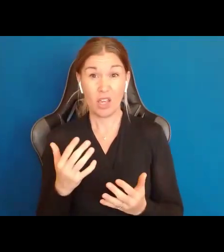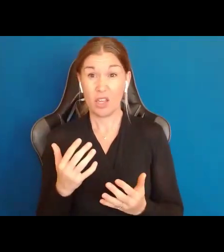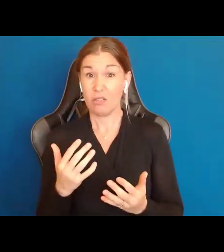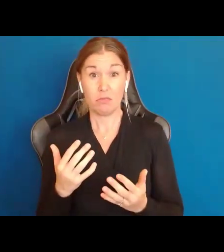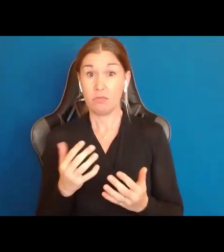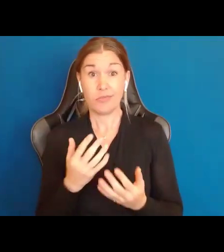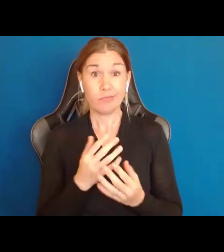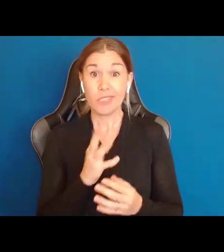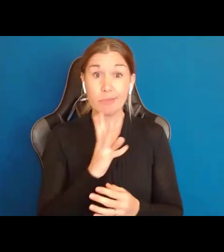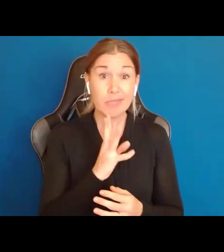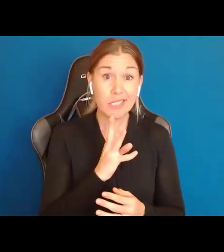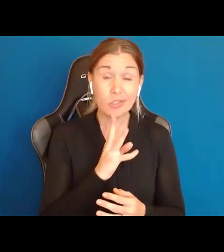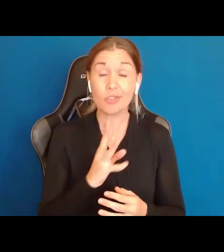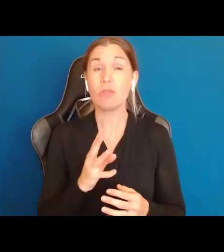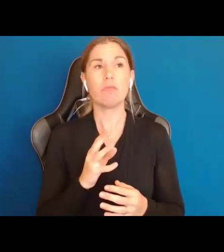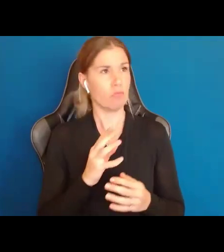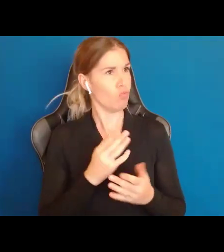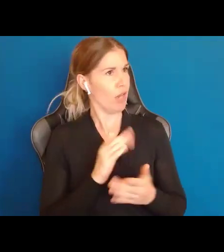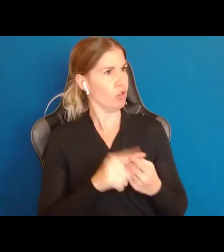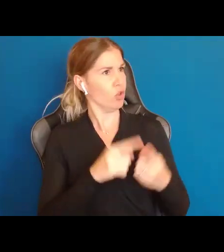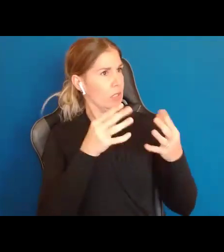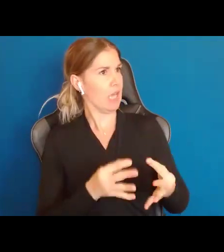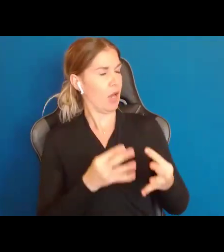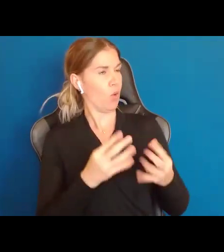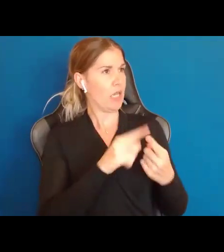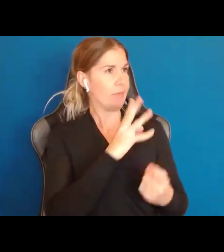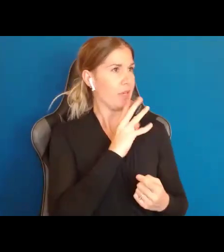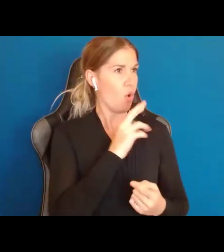the right to choose, what to say, and what not to say. Freedom of Elections, is right to choose